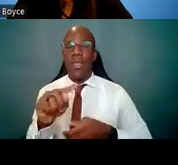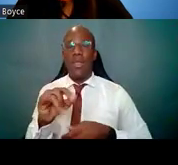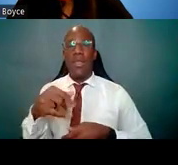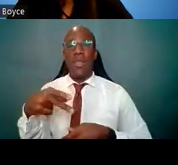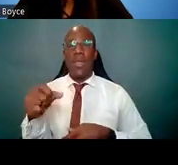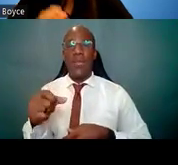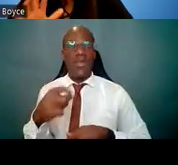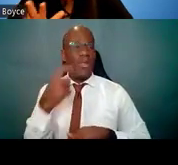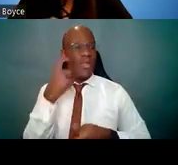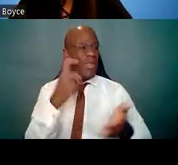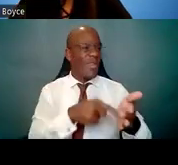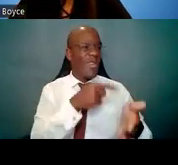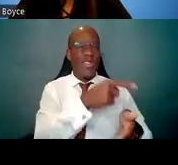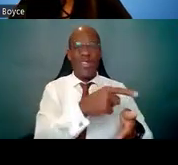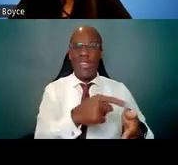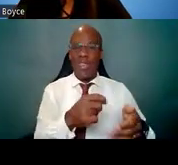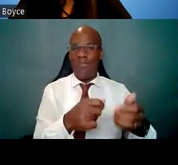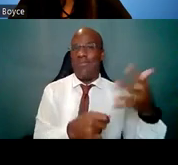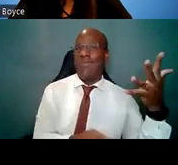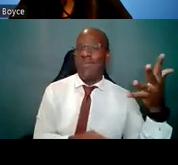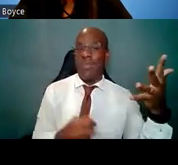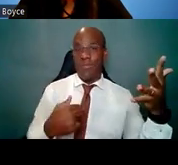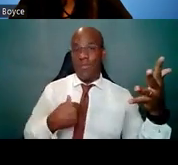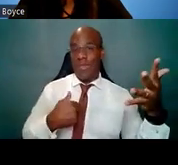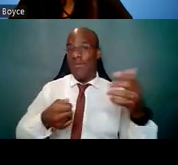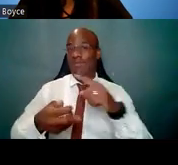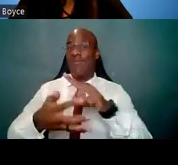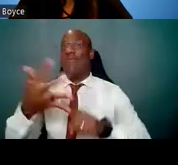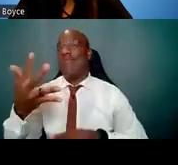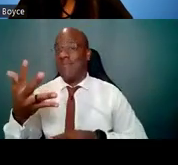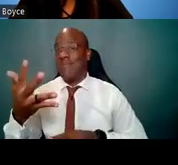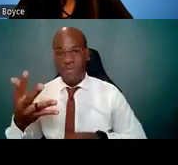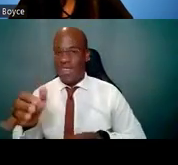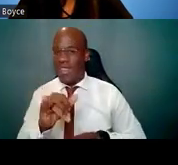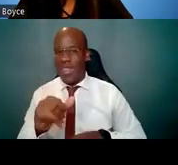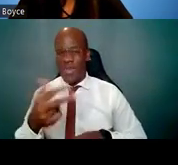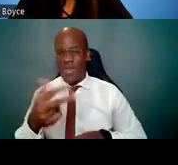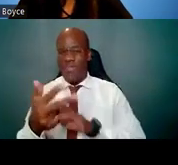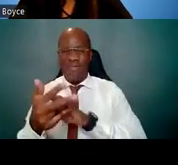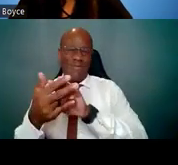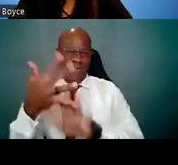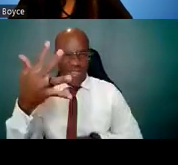So here are my five take-home tips: Number one, start months in advance.